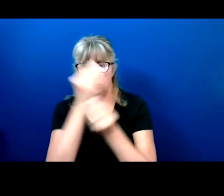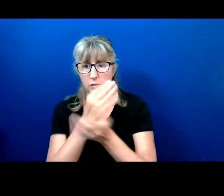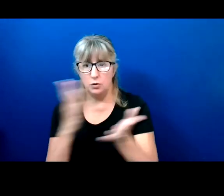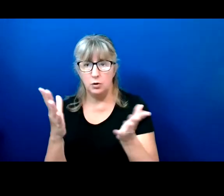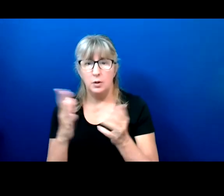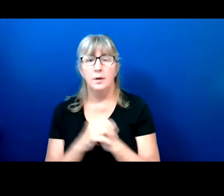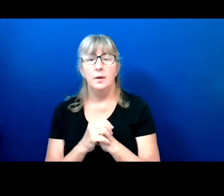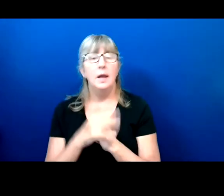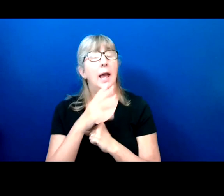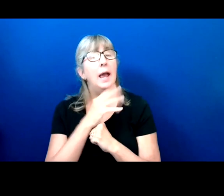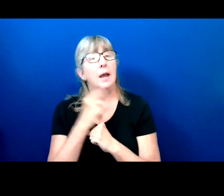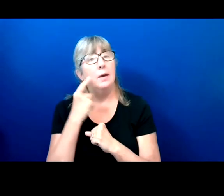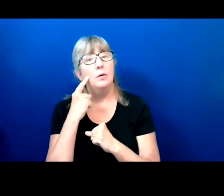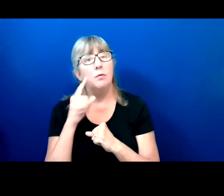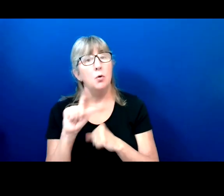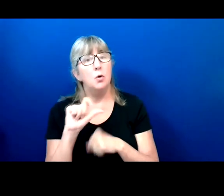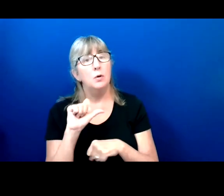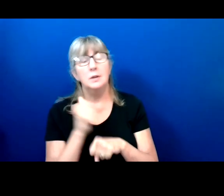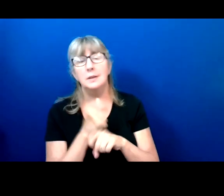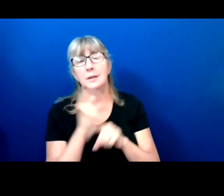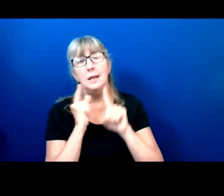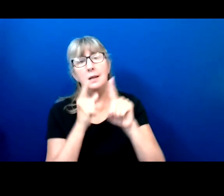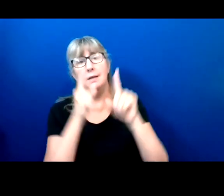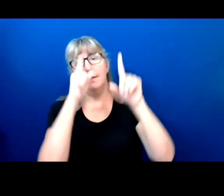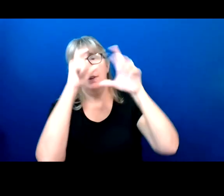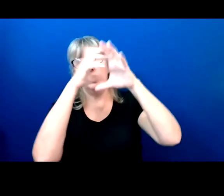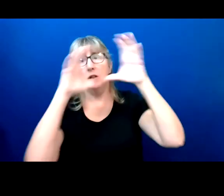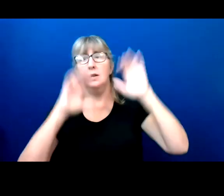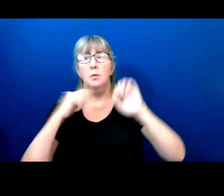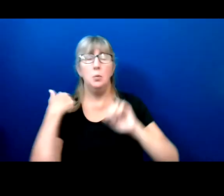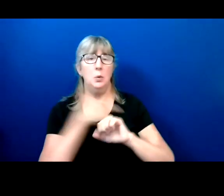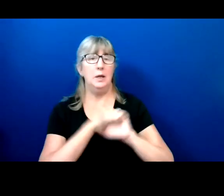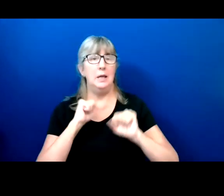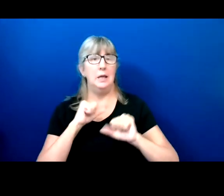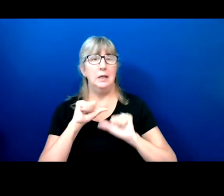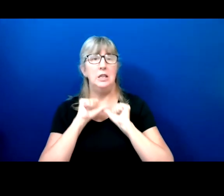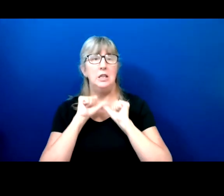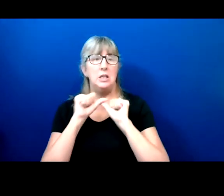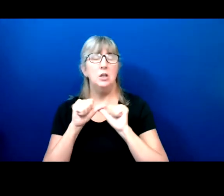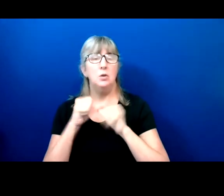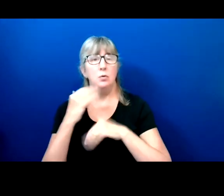And for really setting a vision for how we can continue to build the power of the disability vote.